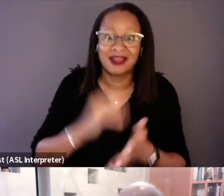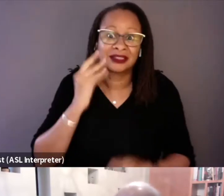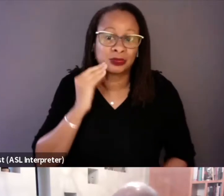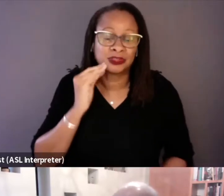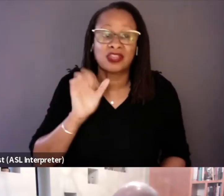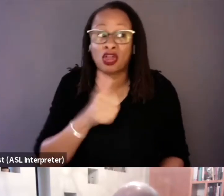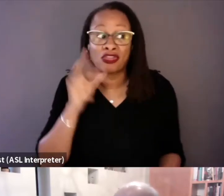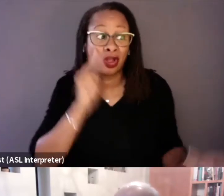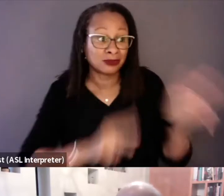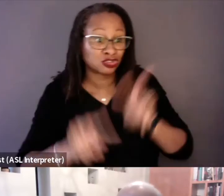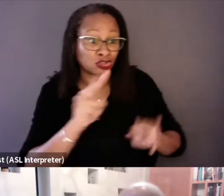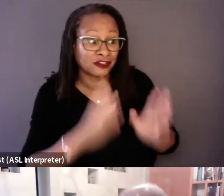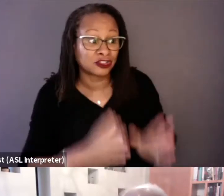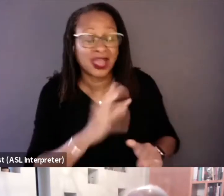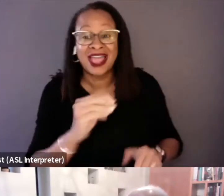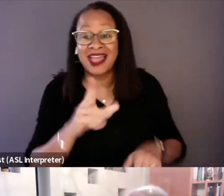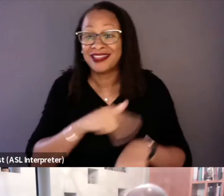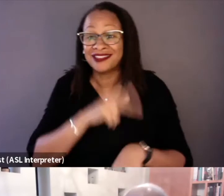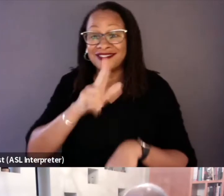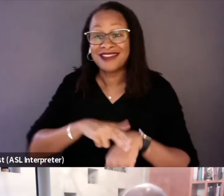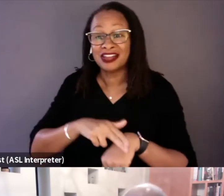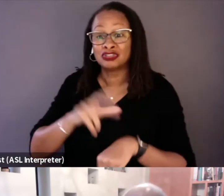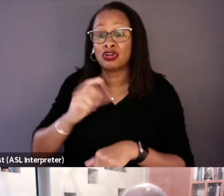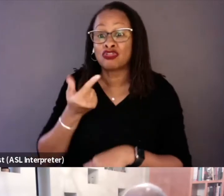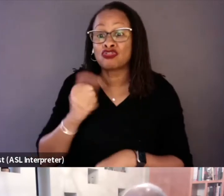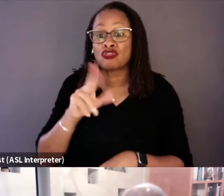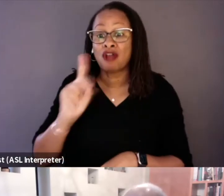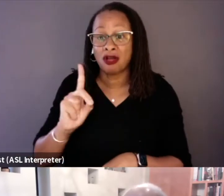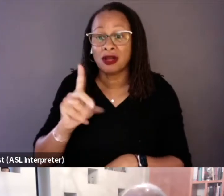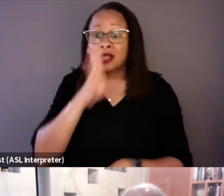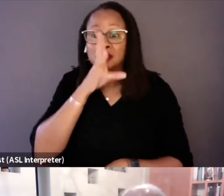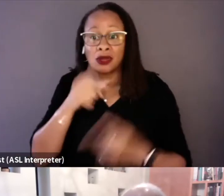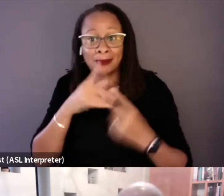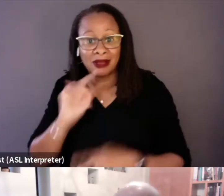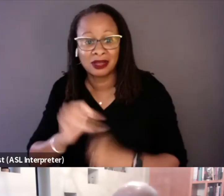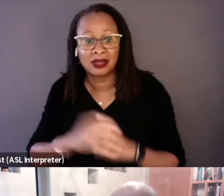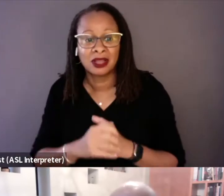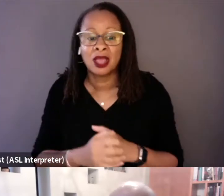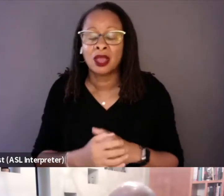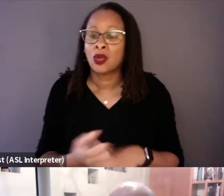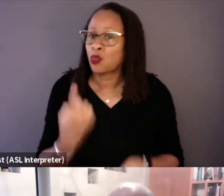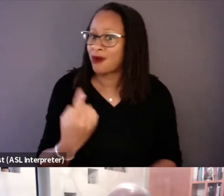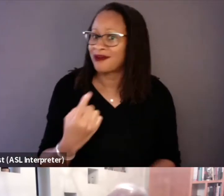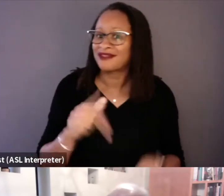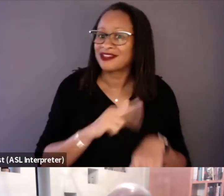and even the national guard talk about it. One of the national guard is,